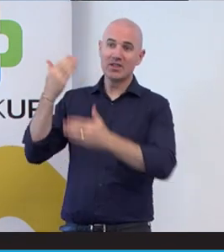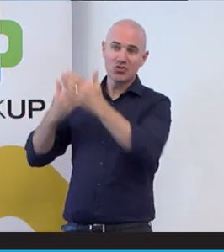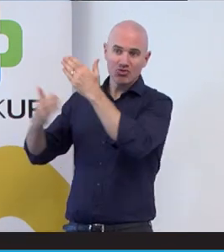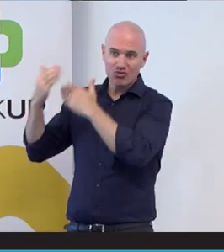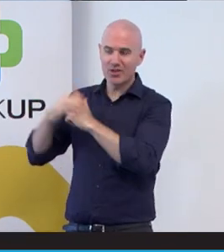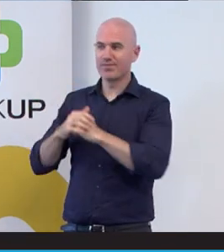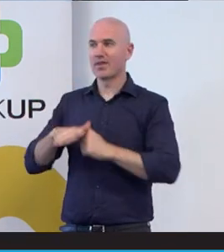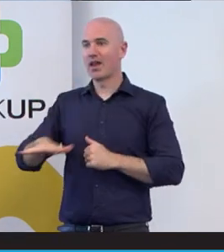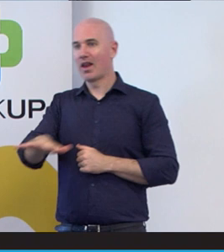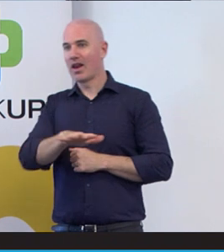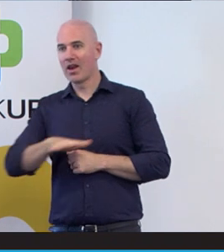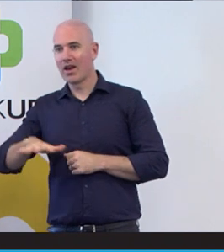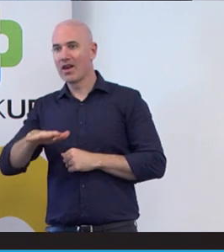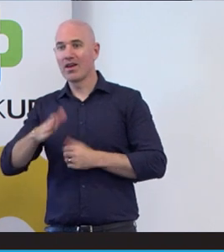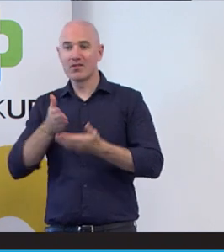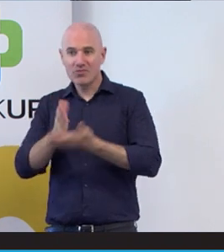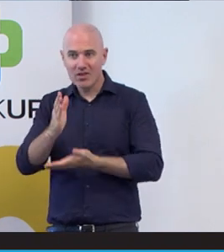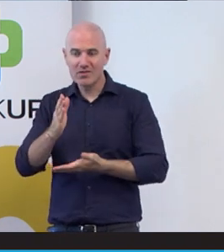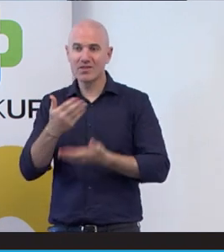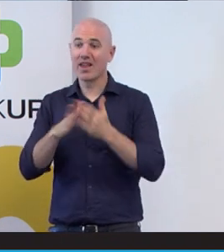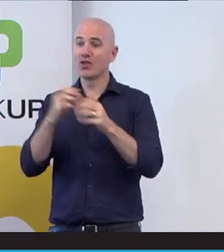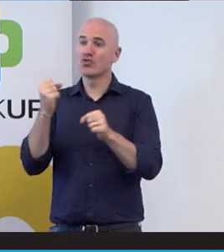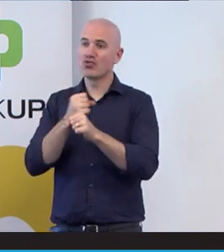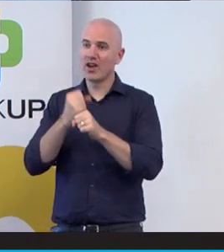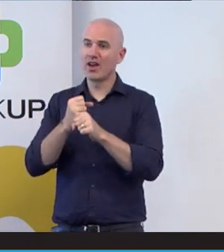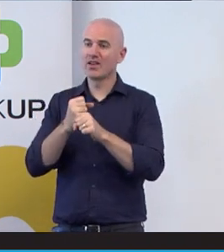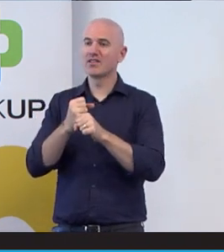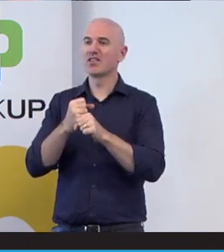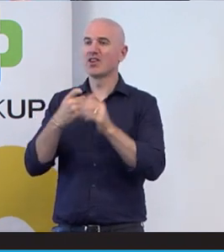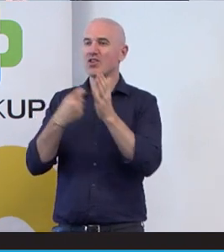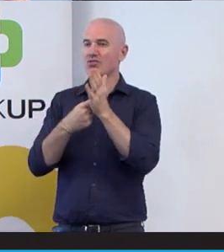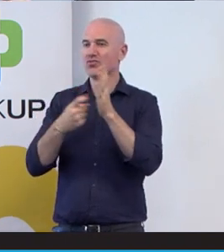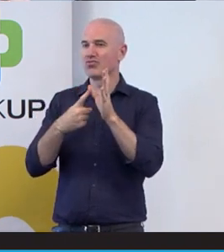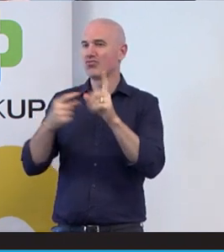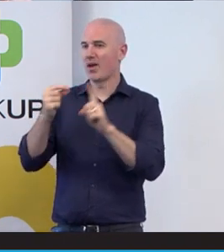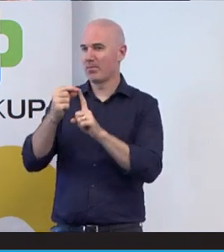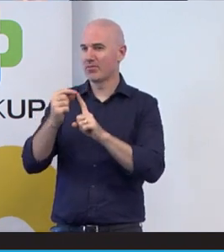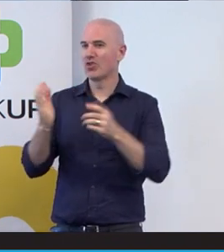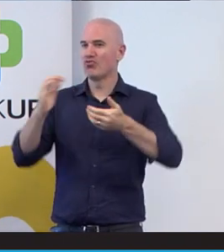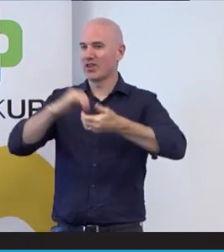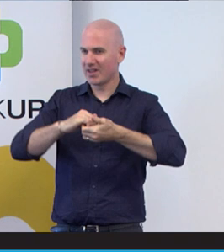how do we create reconciliation action plan in business for First Nation,Aboriginal